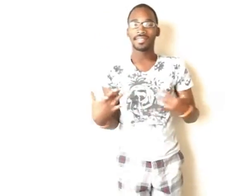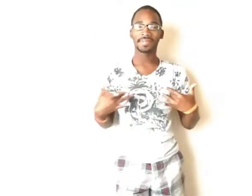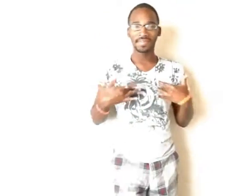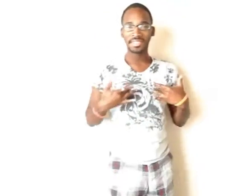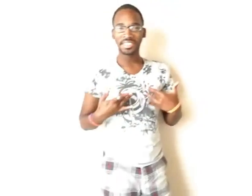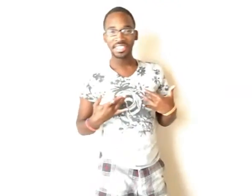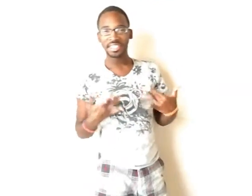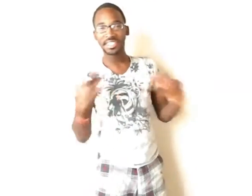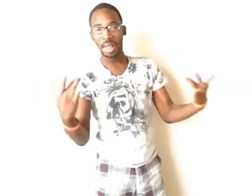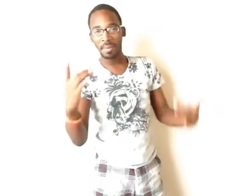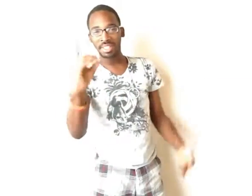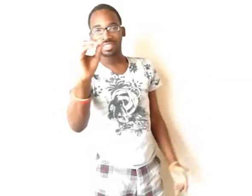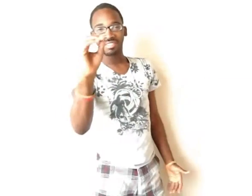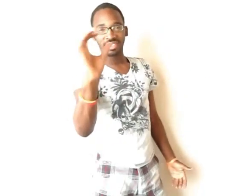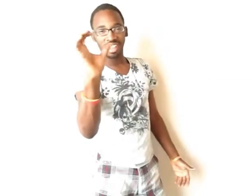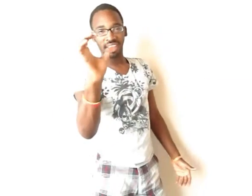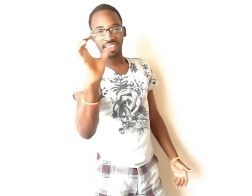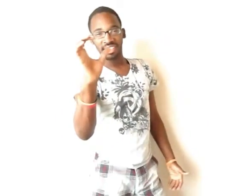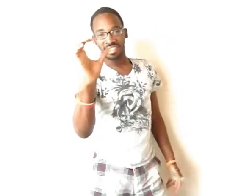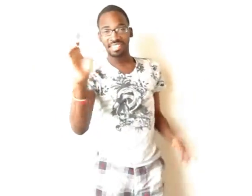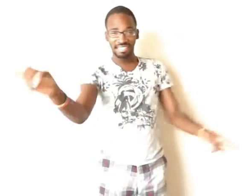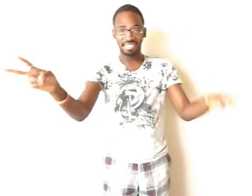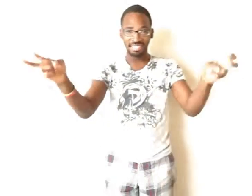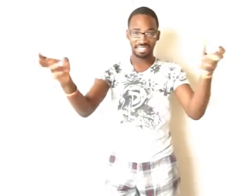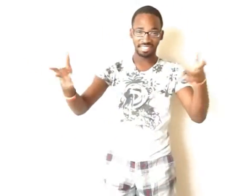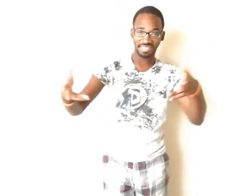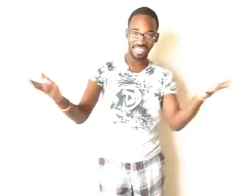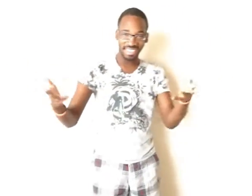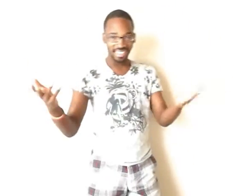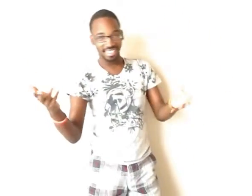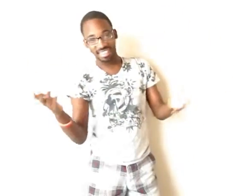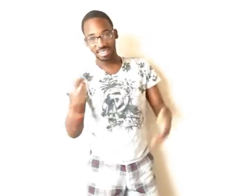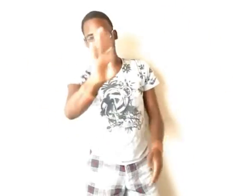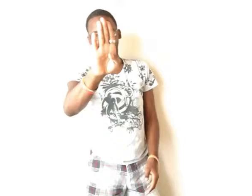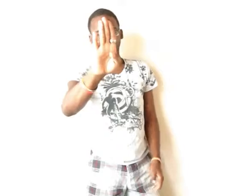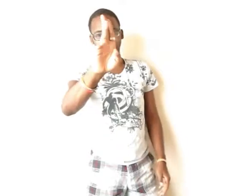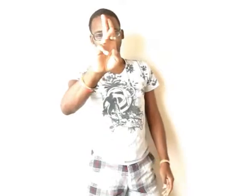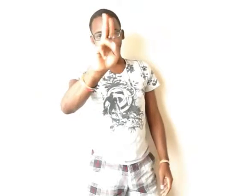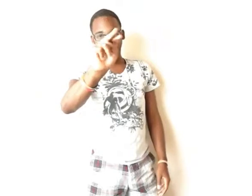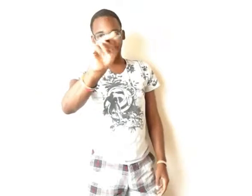WHAT'S UP, DOC? Title is BUNNY